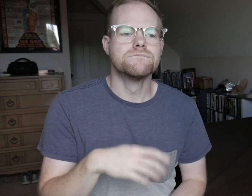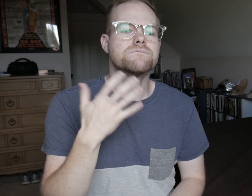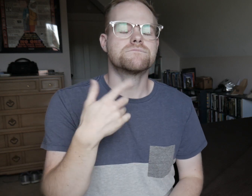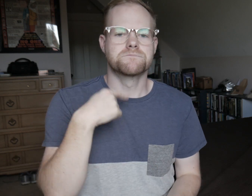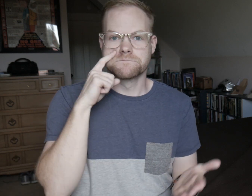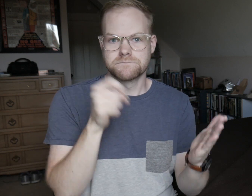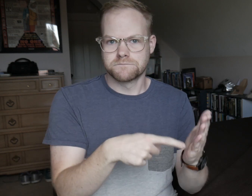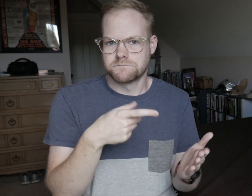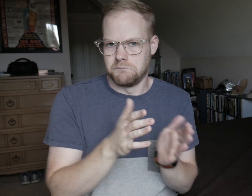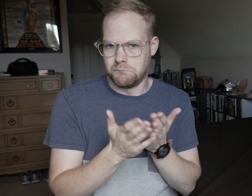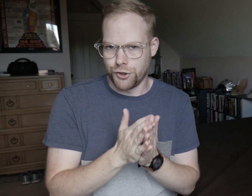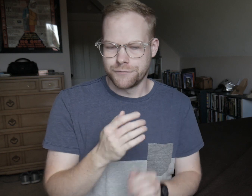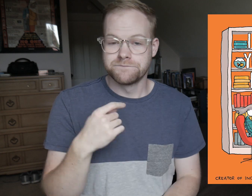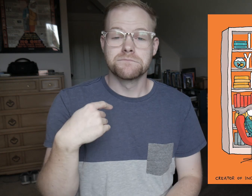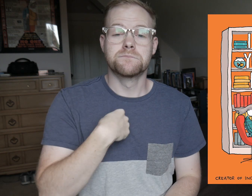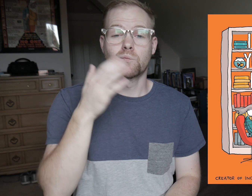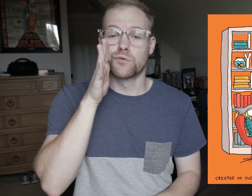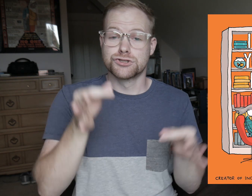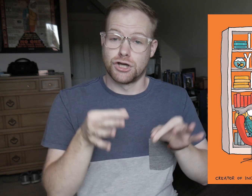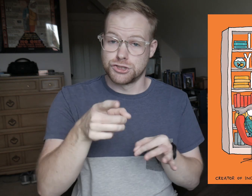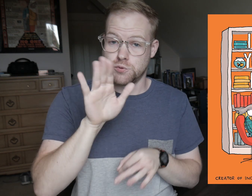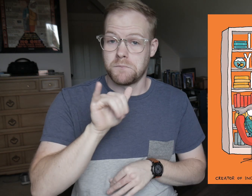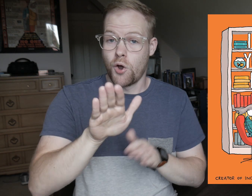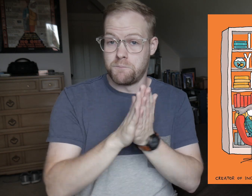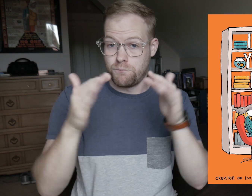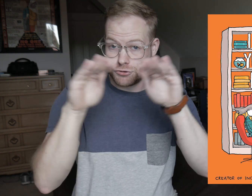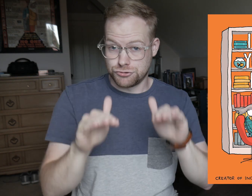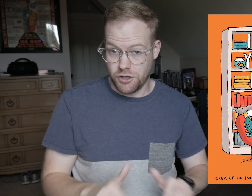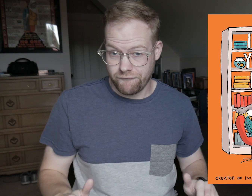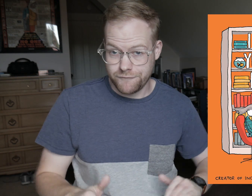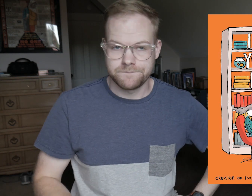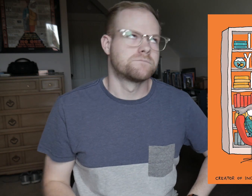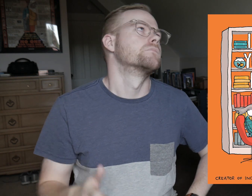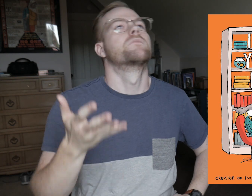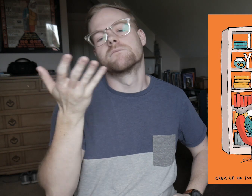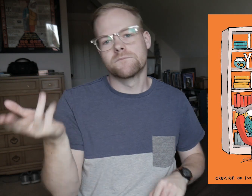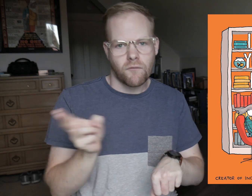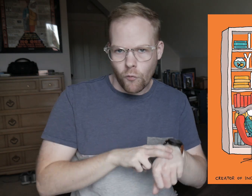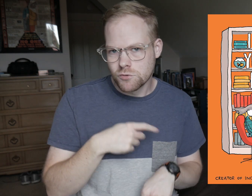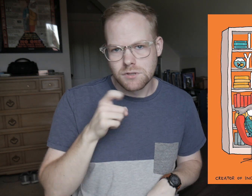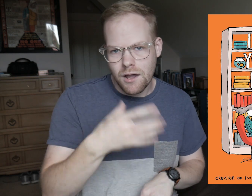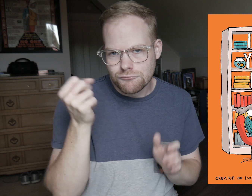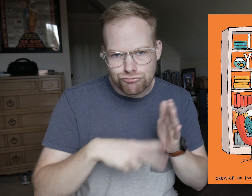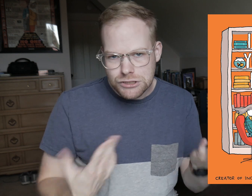and I spotted this book, I Will Judge You by Your Bookshelf. Of course, I had to read it!